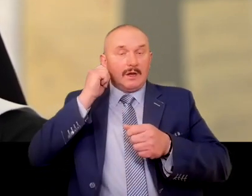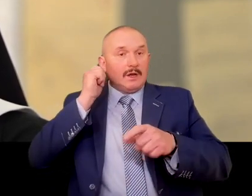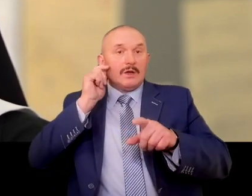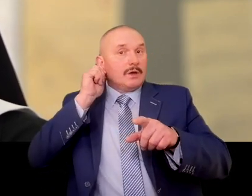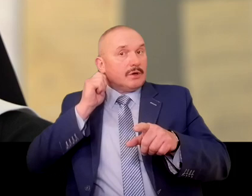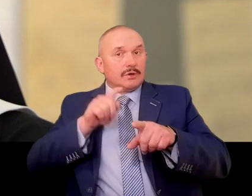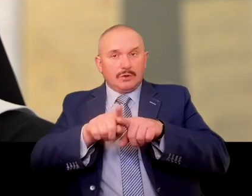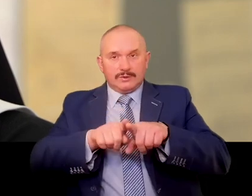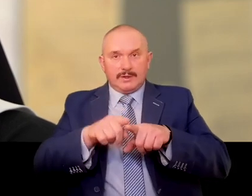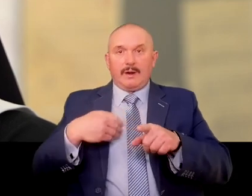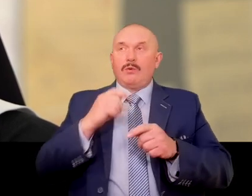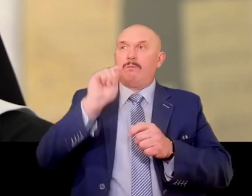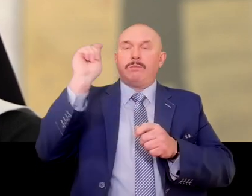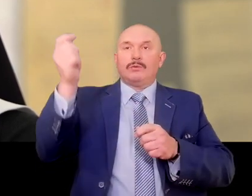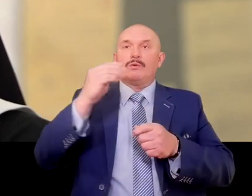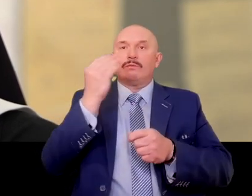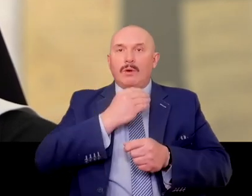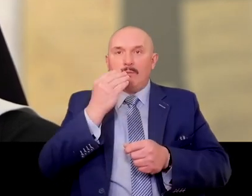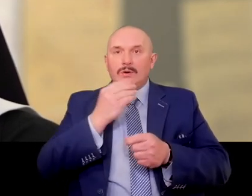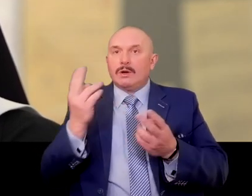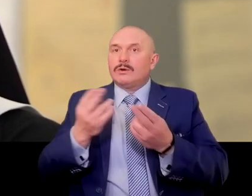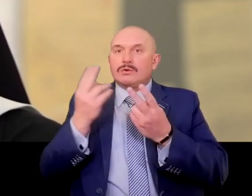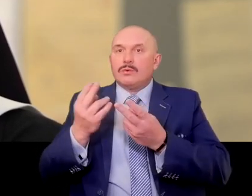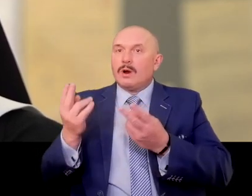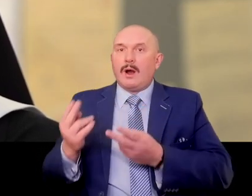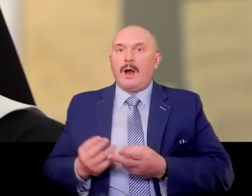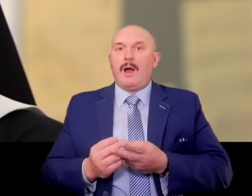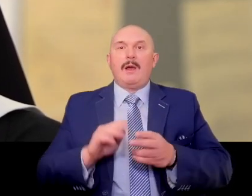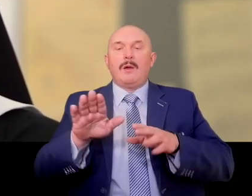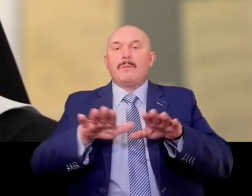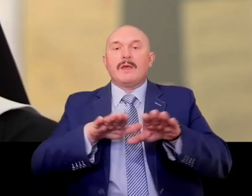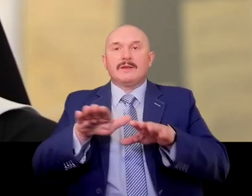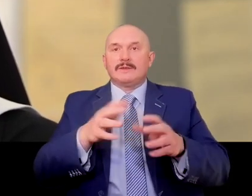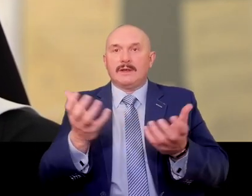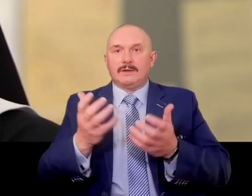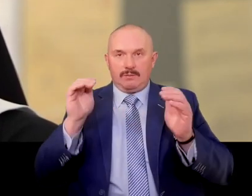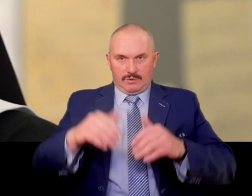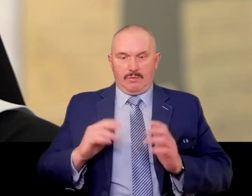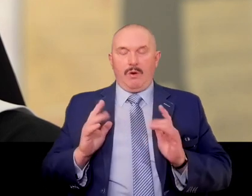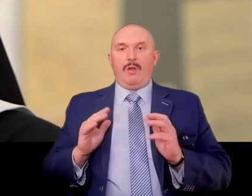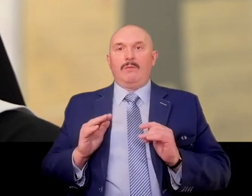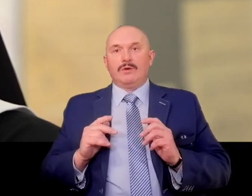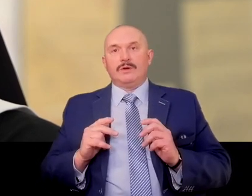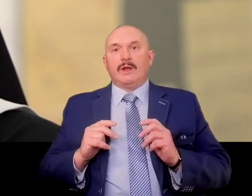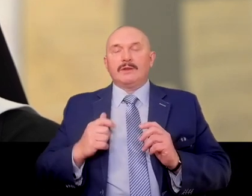to find a good, affordable place for girls to rest in the summer